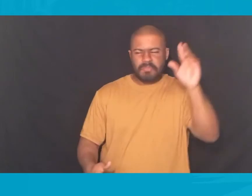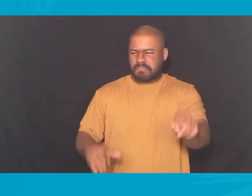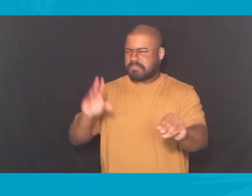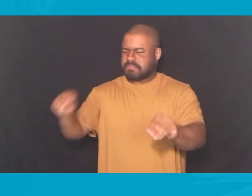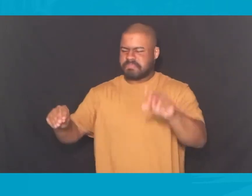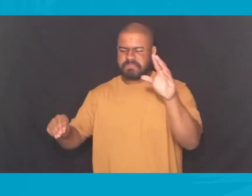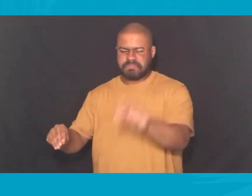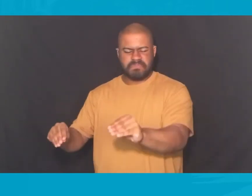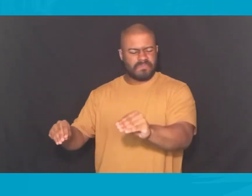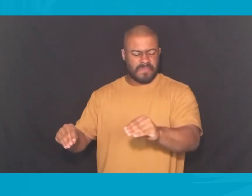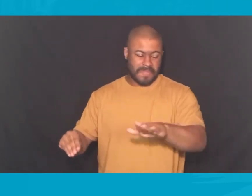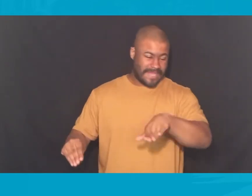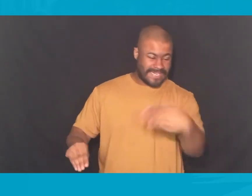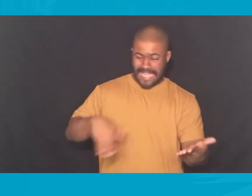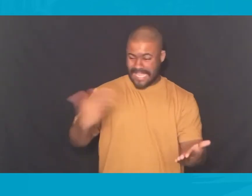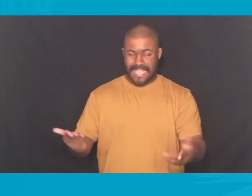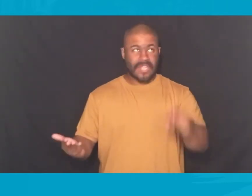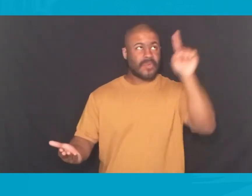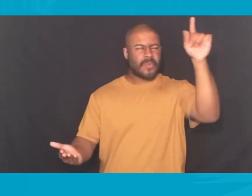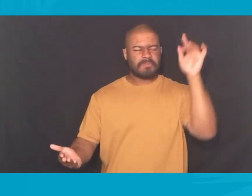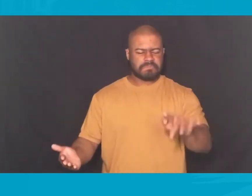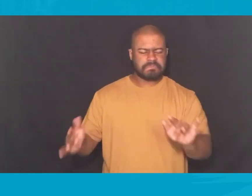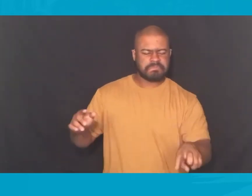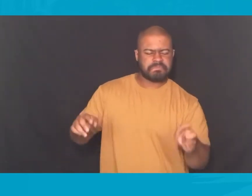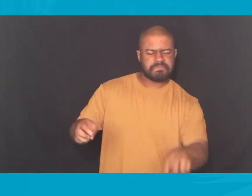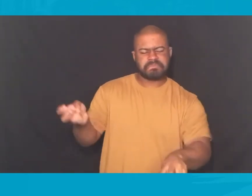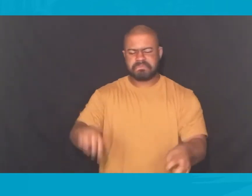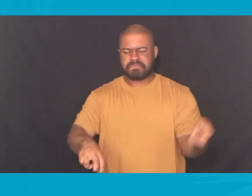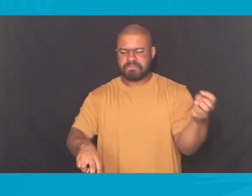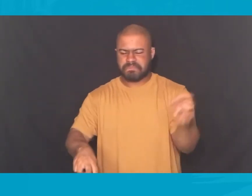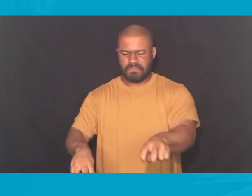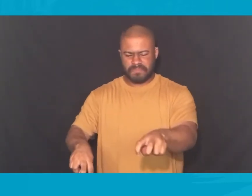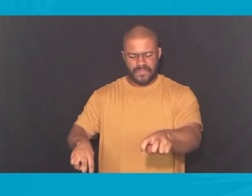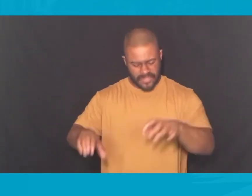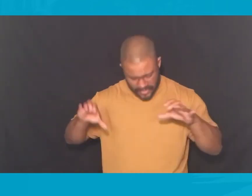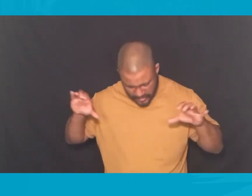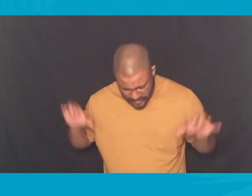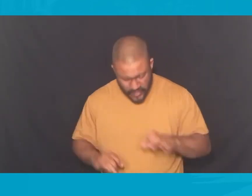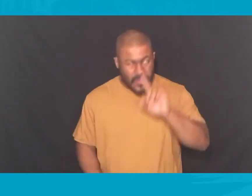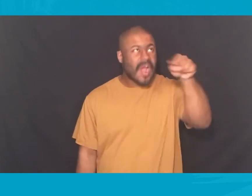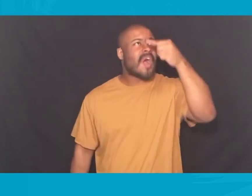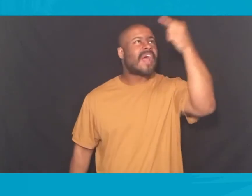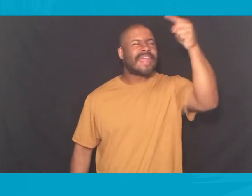Shut the mouths of lions Bring dry bones to life and